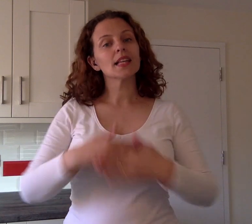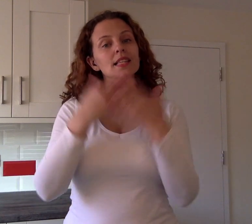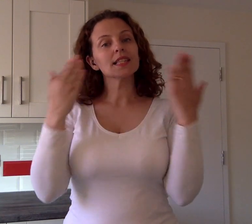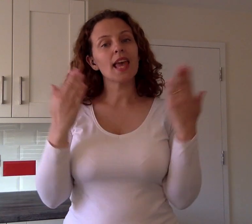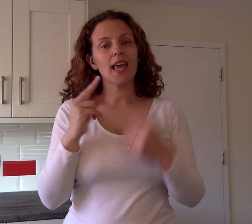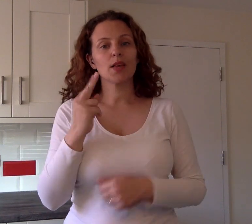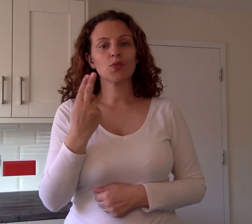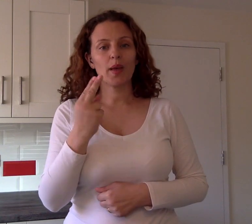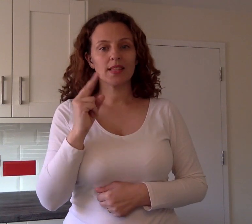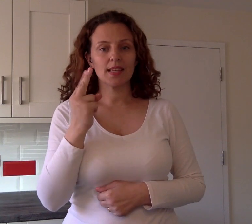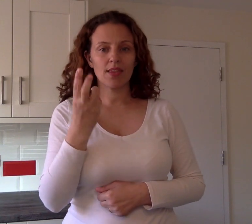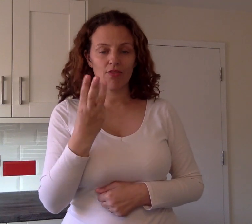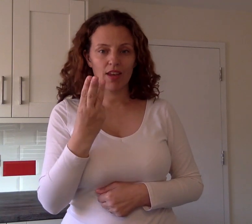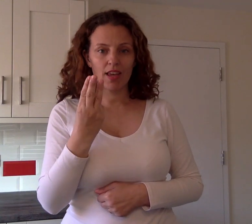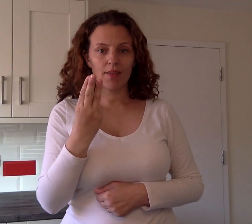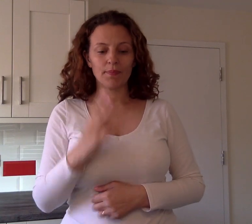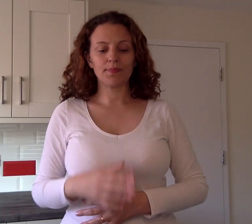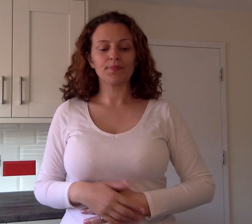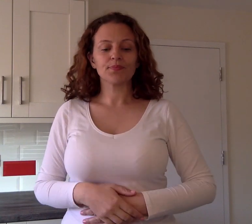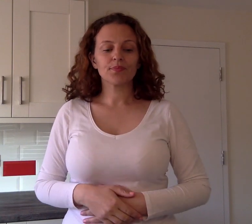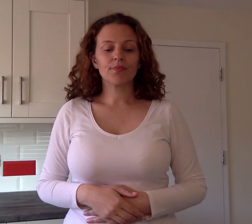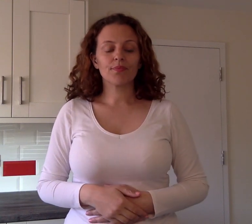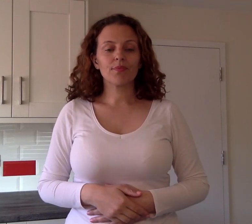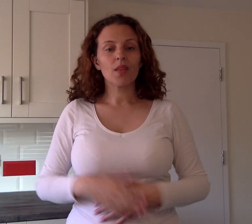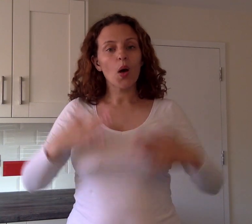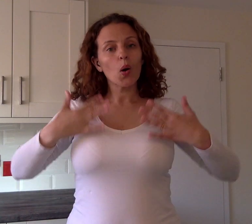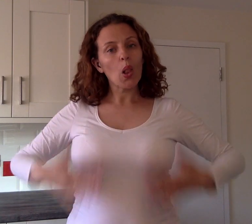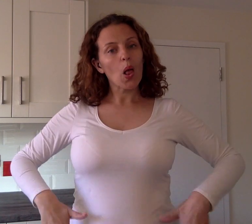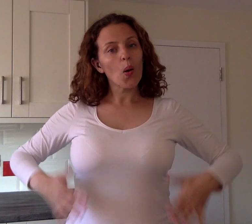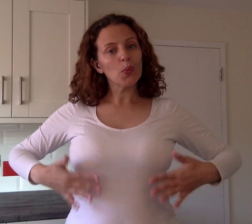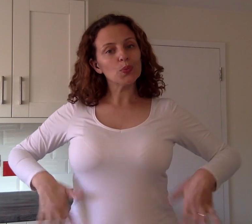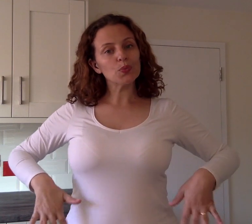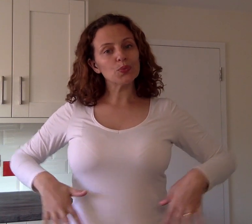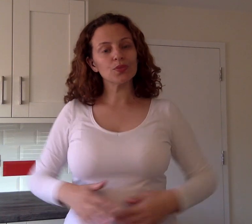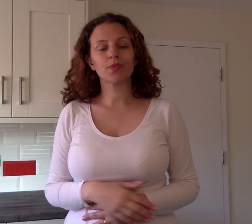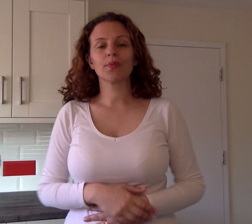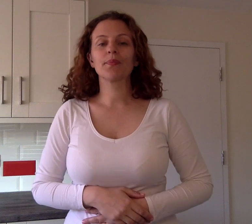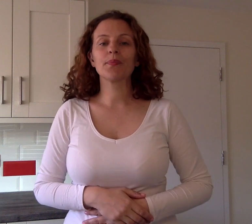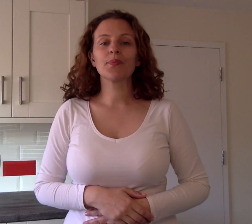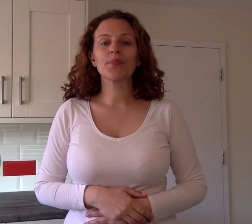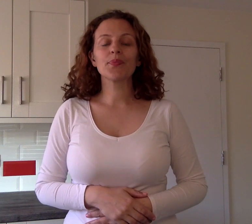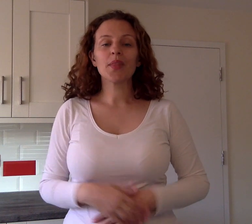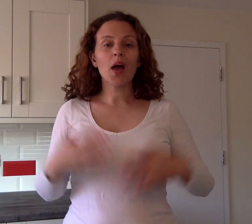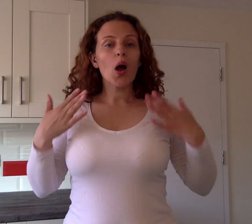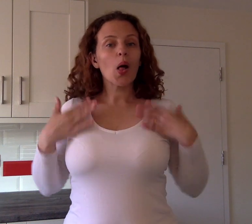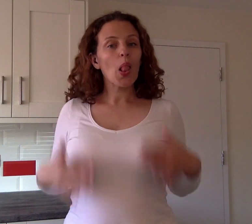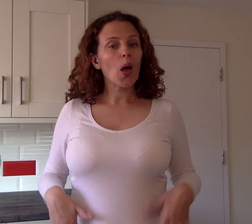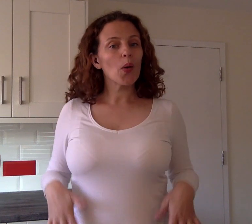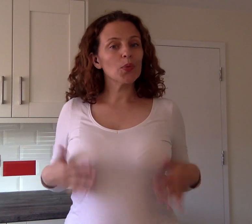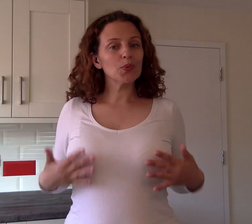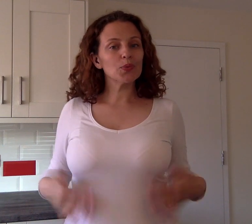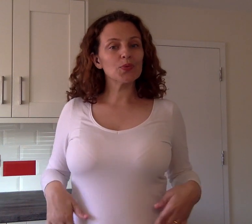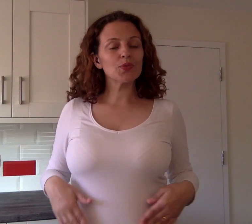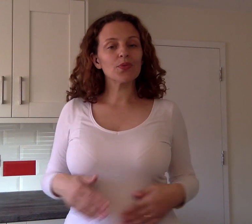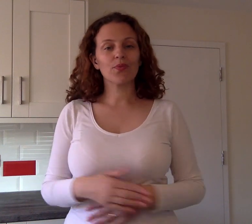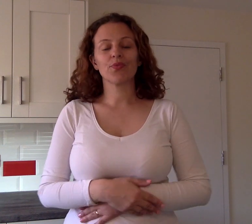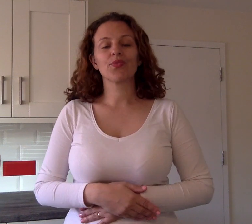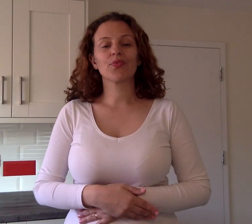Day 23 CLOTHES